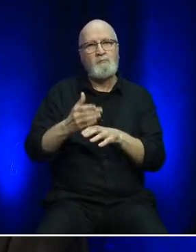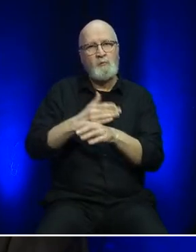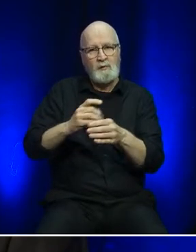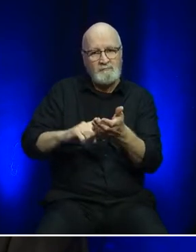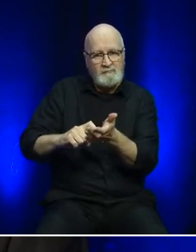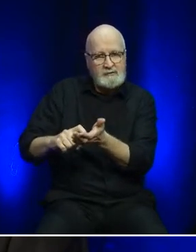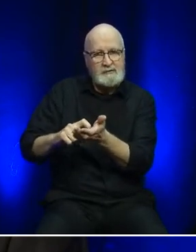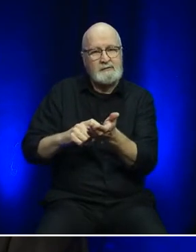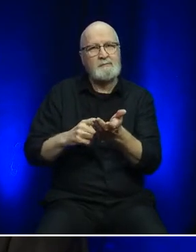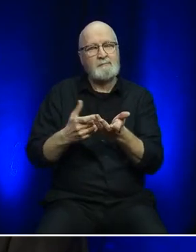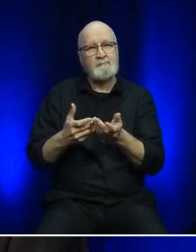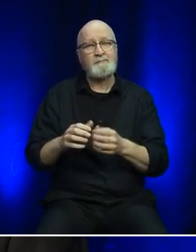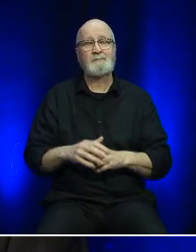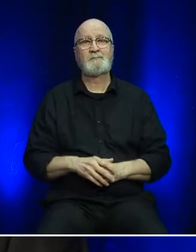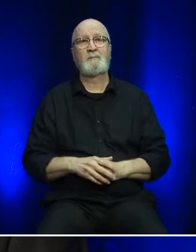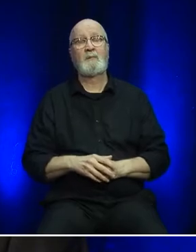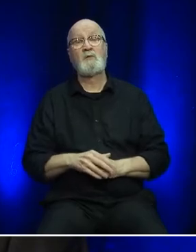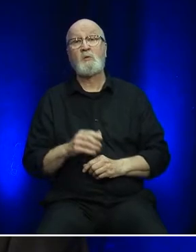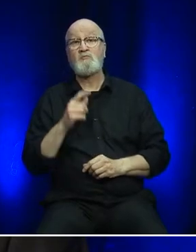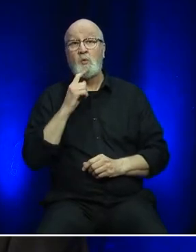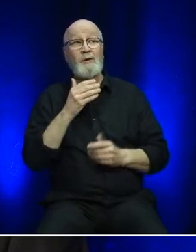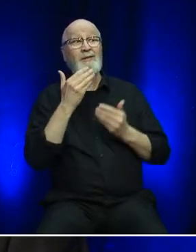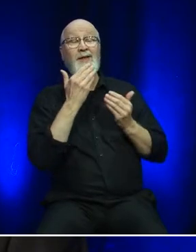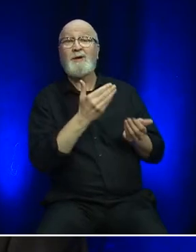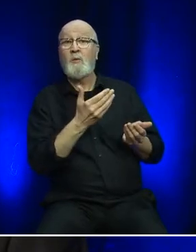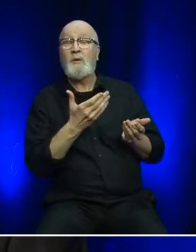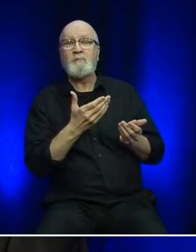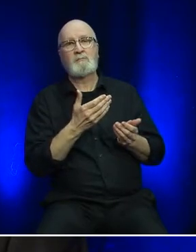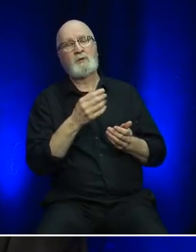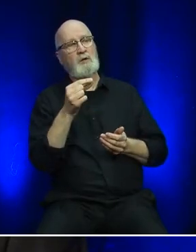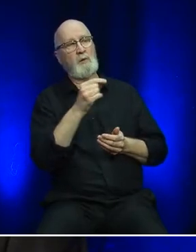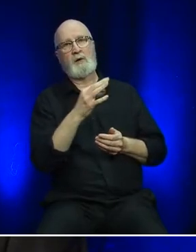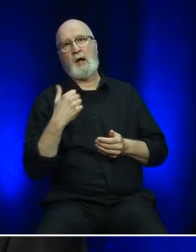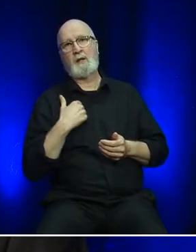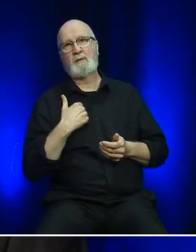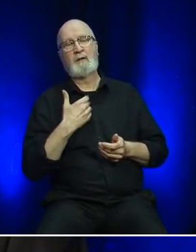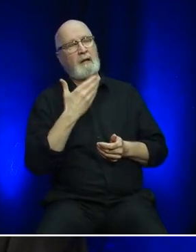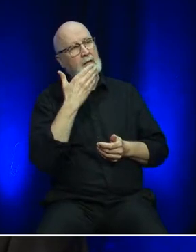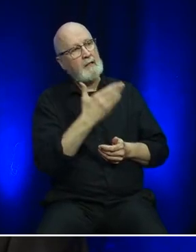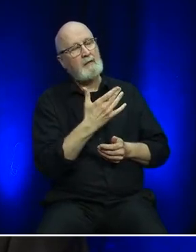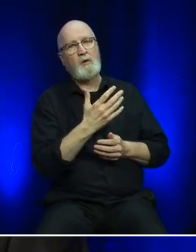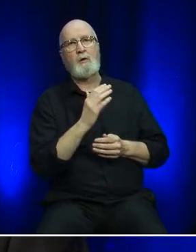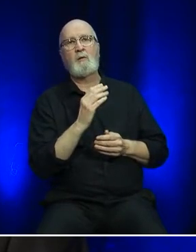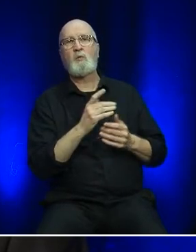I would like to thank the Government of Canada for their ongoing partnership and collaboration as we work together